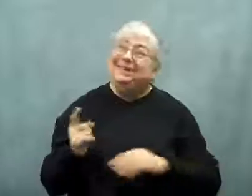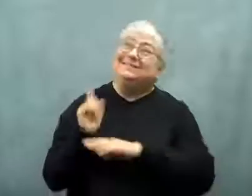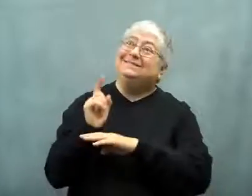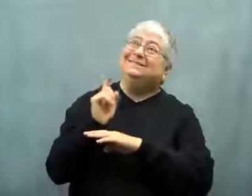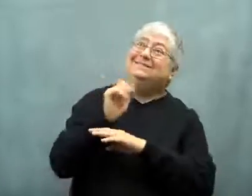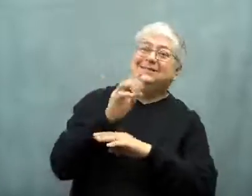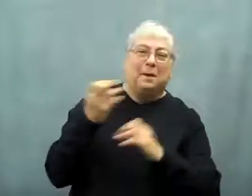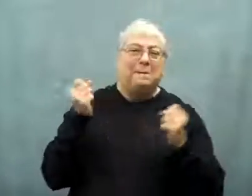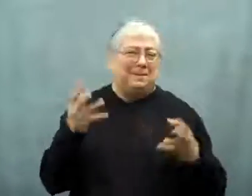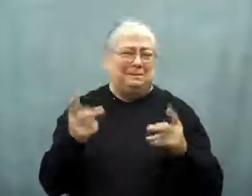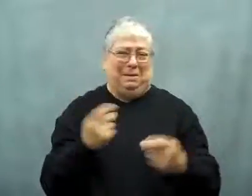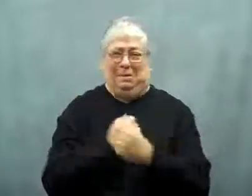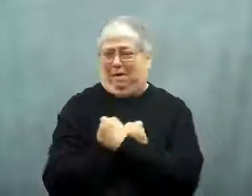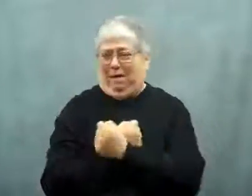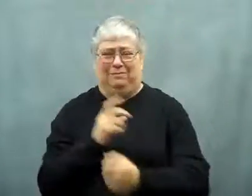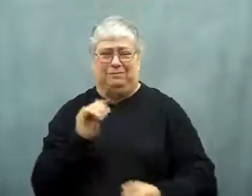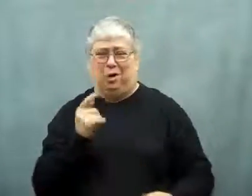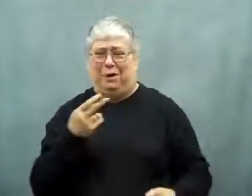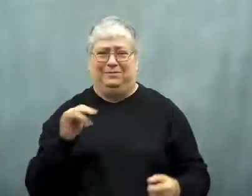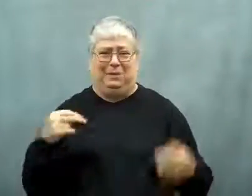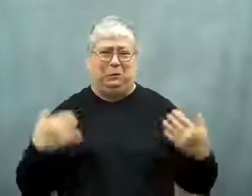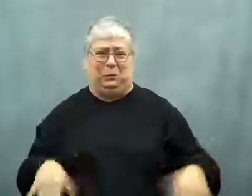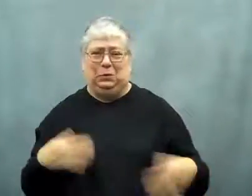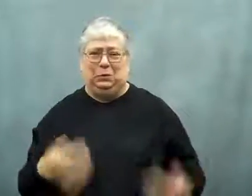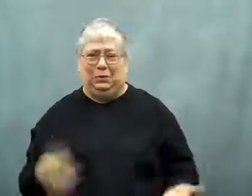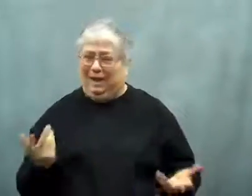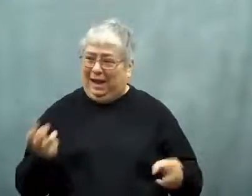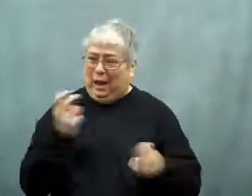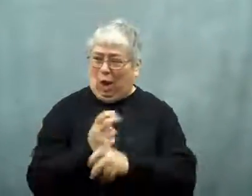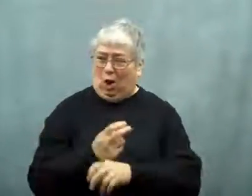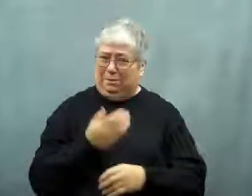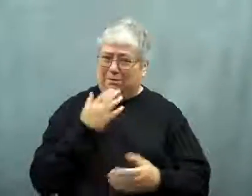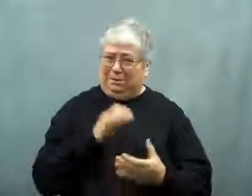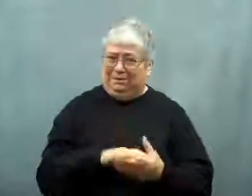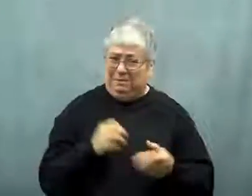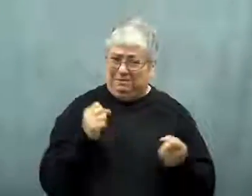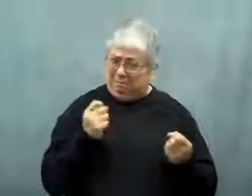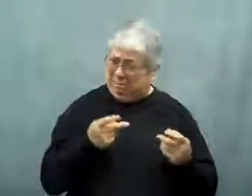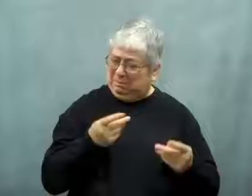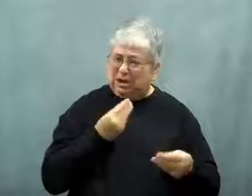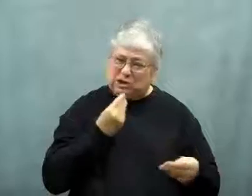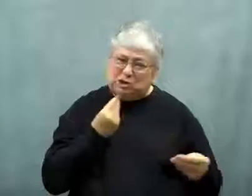and many people love them.